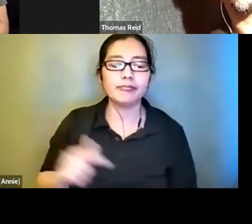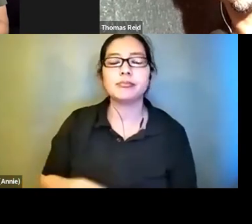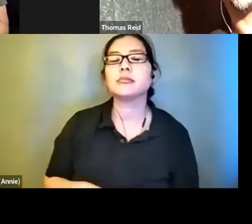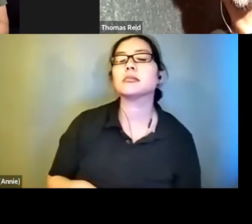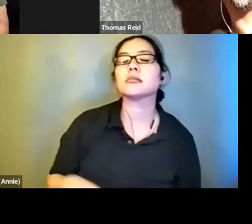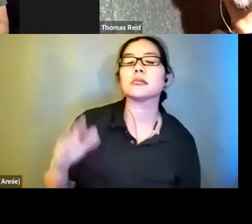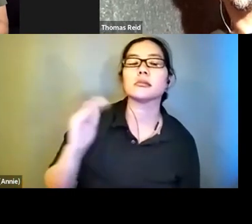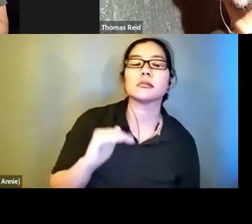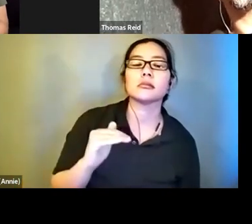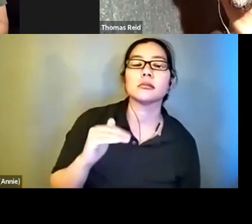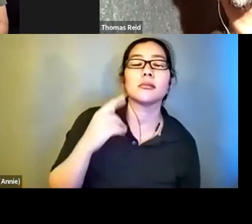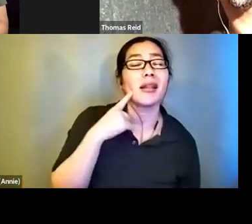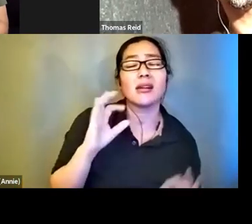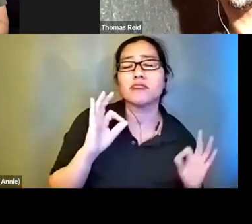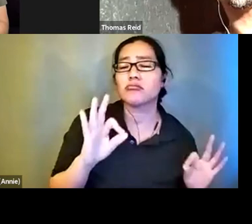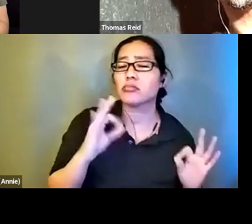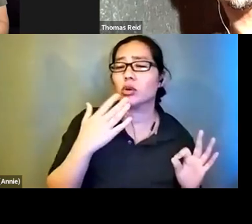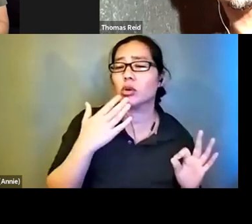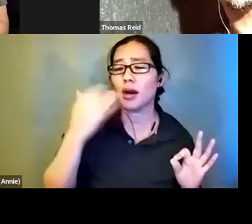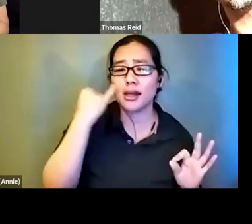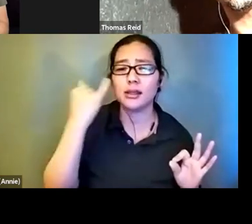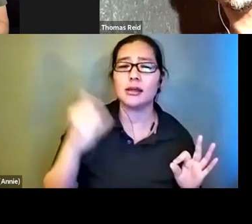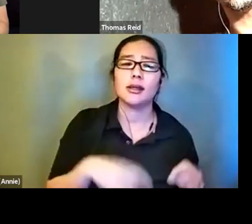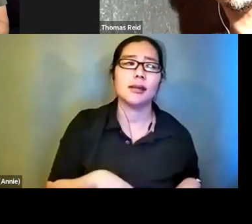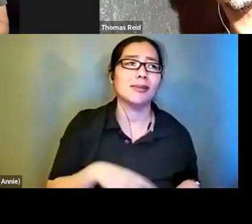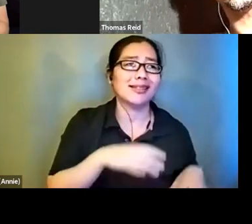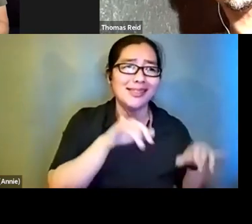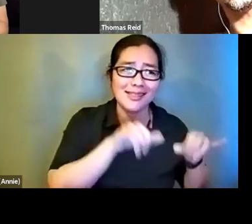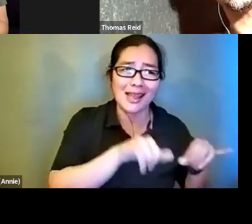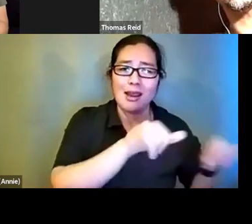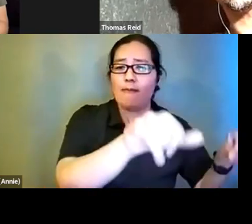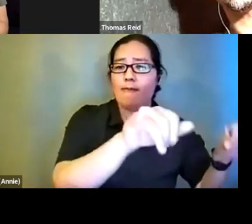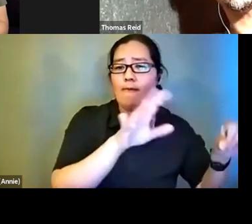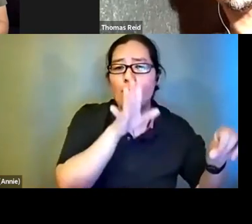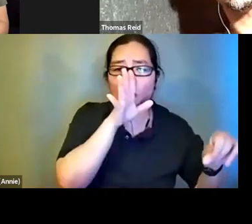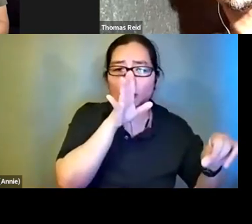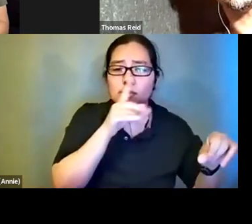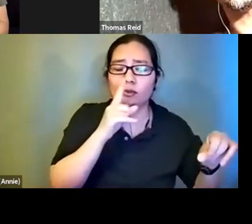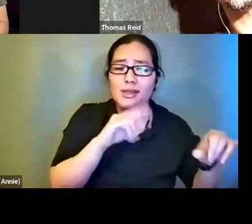the same voice for the same program or the same voice for the same characters to try to have